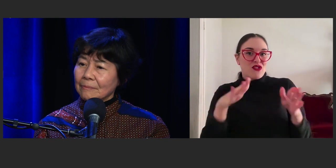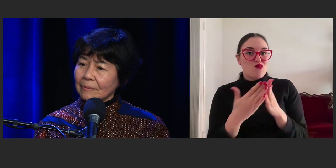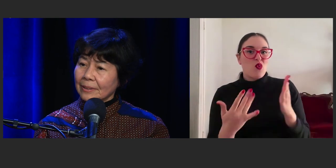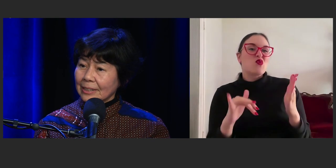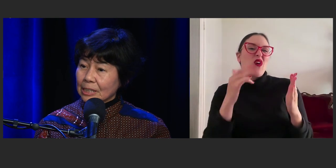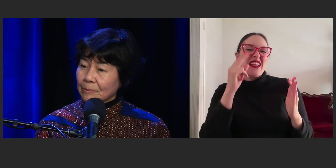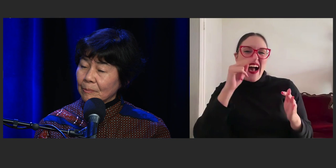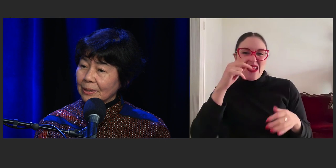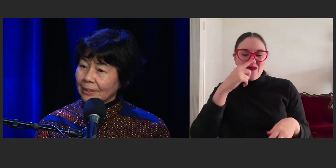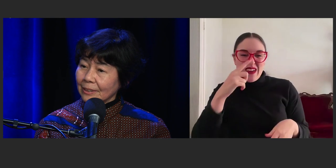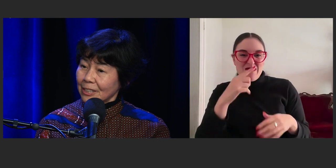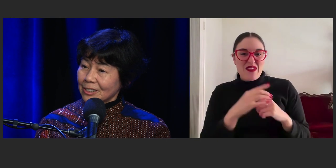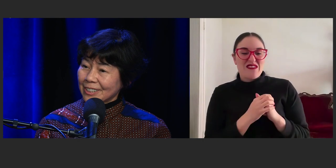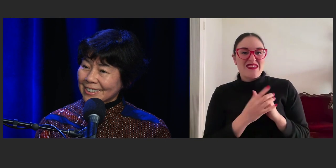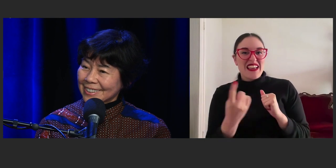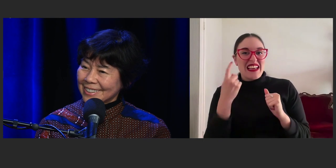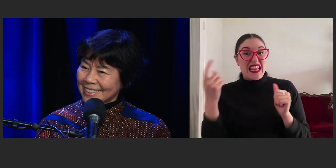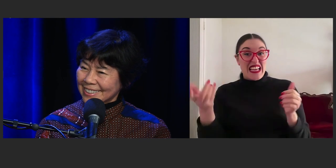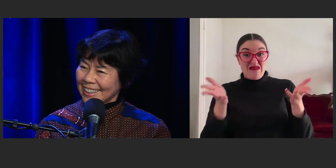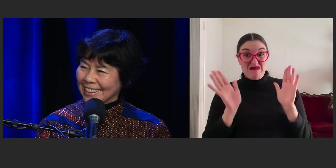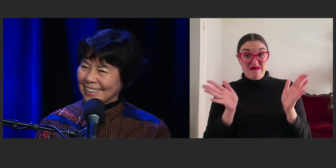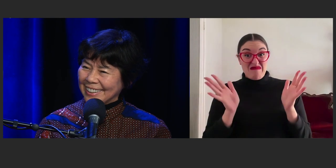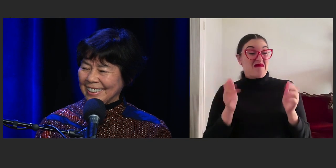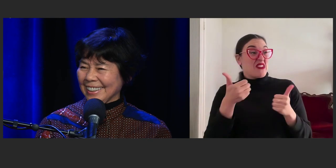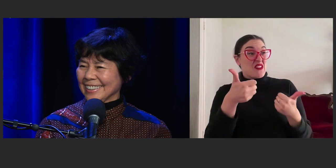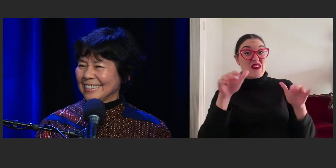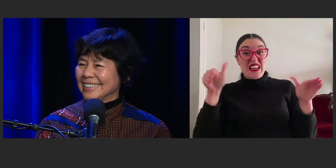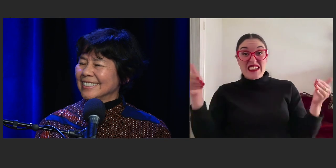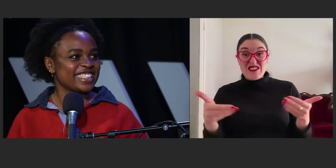I think that's probably a good introduction, is it? Perfect.